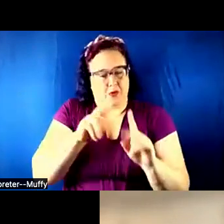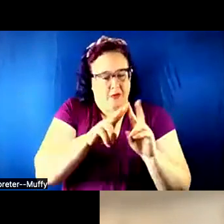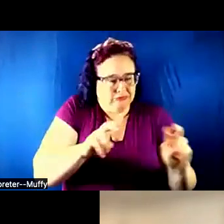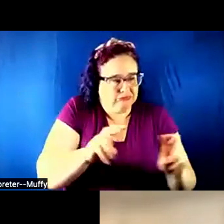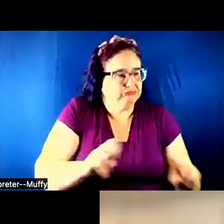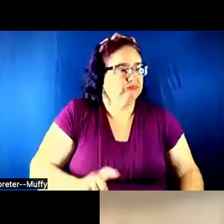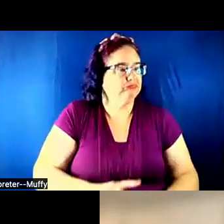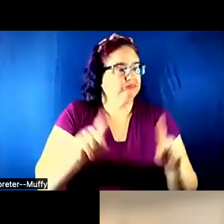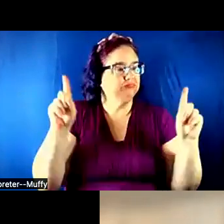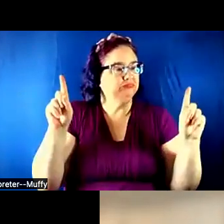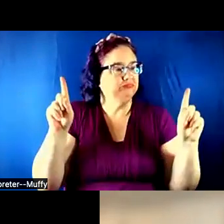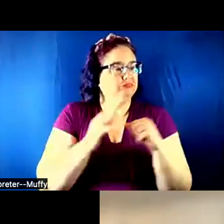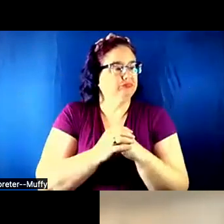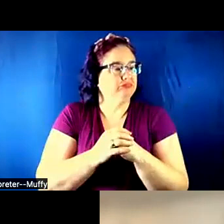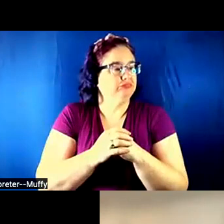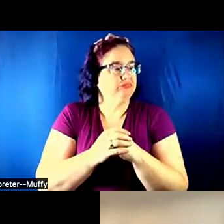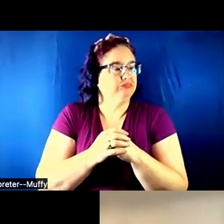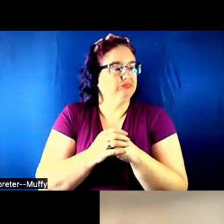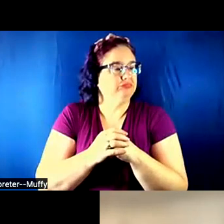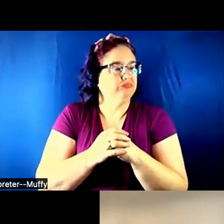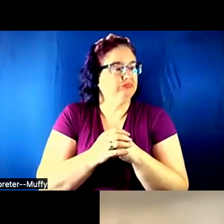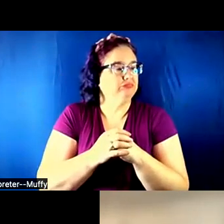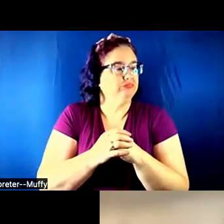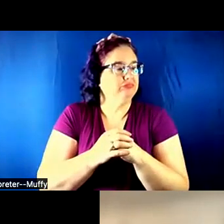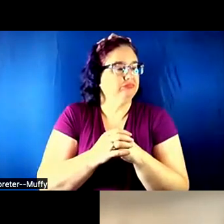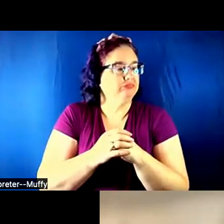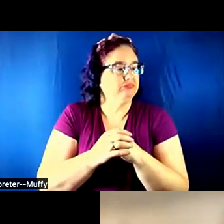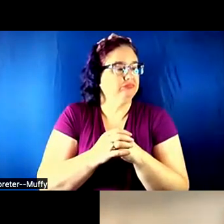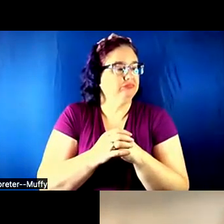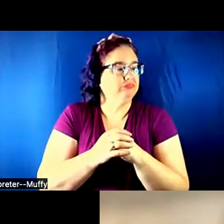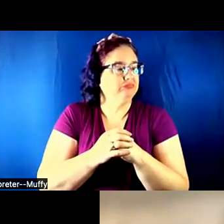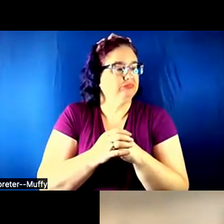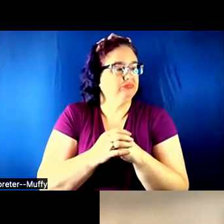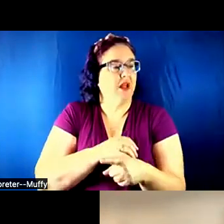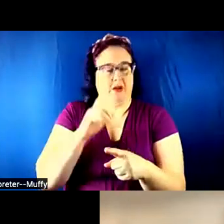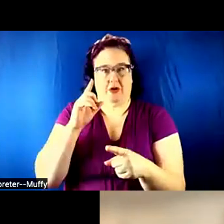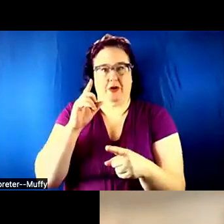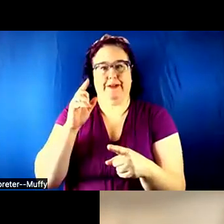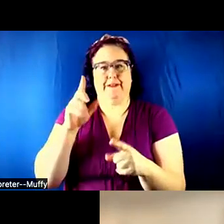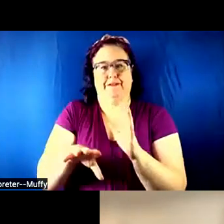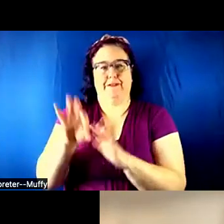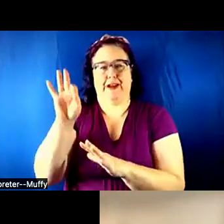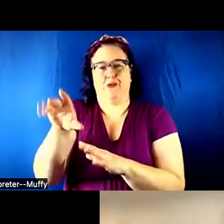you are working on the same general problem. There is more than enough. More than enough